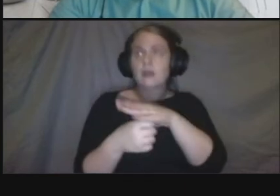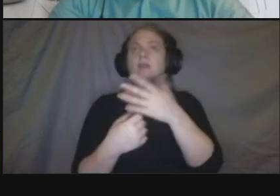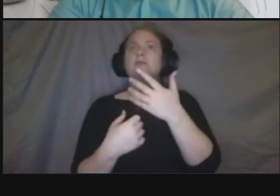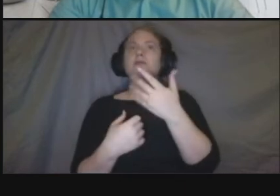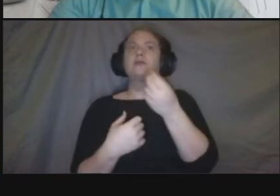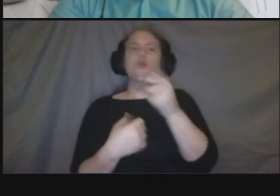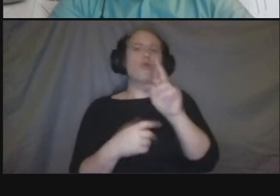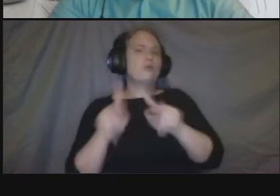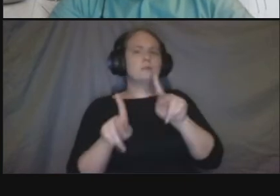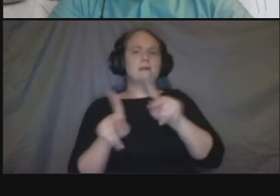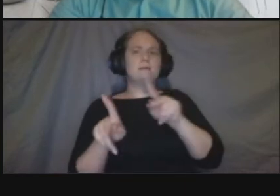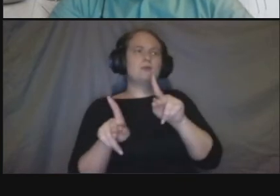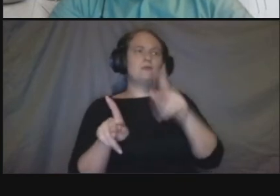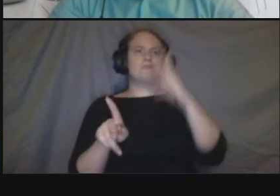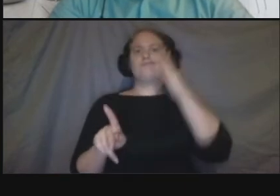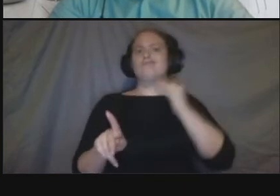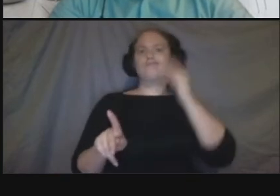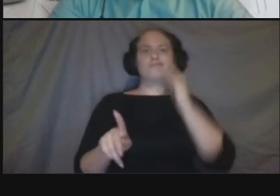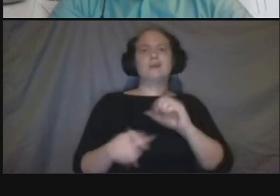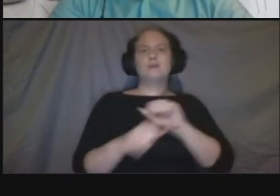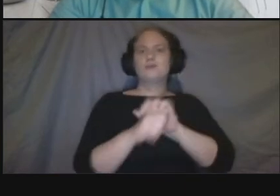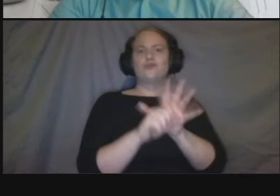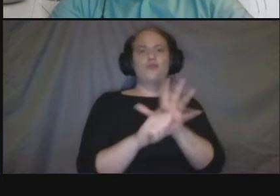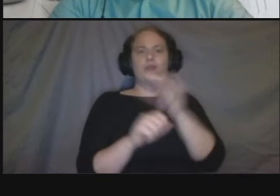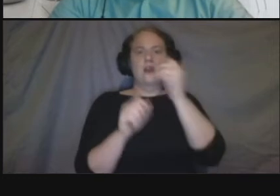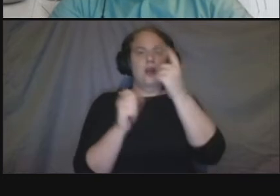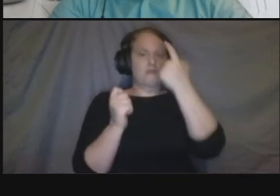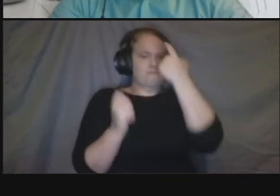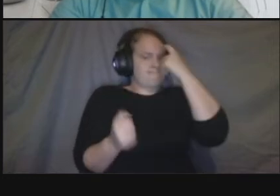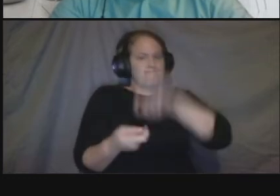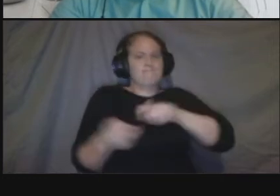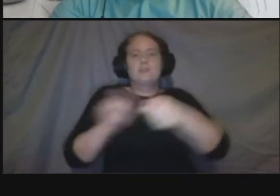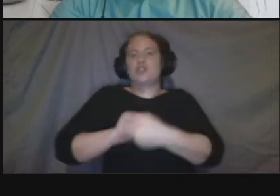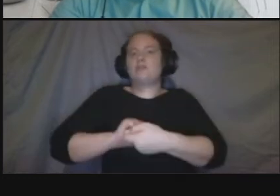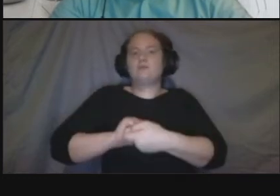i think that's something that we want to um want to hear from residents you know is that is that